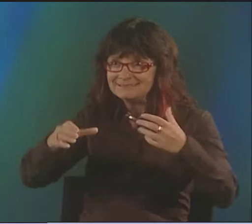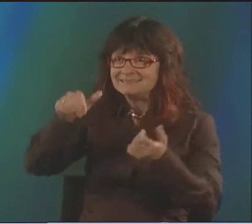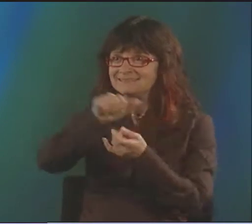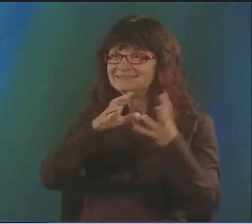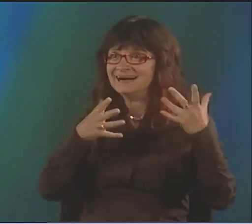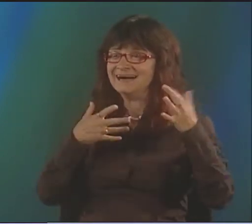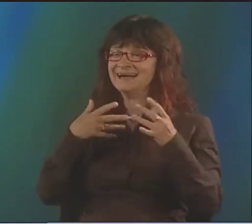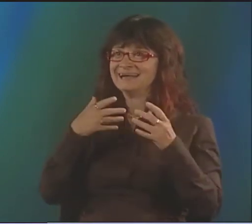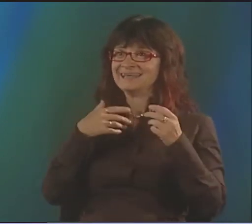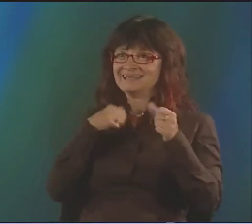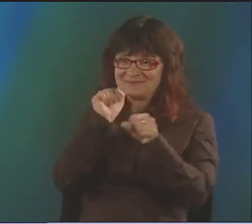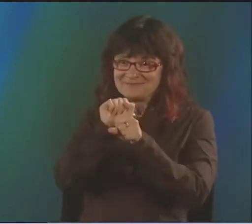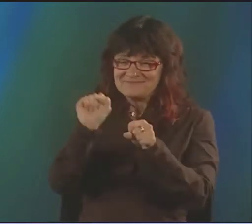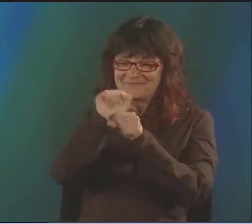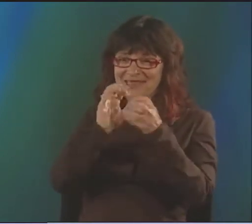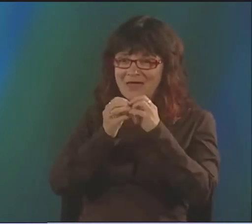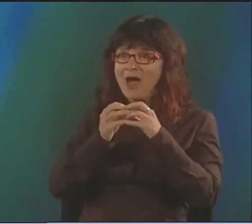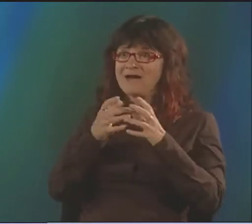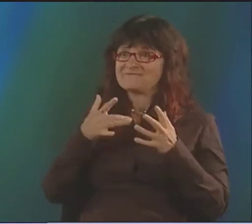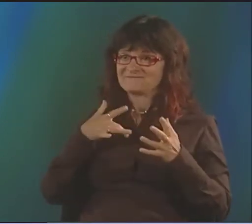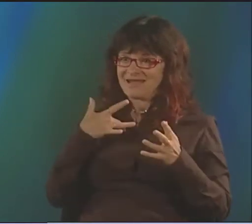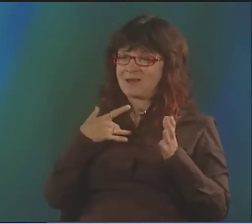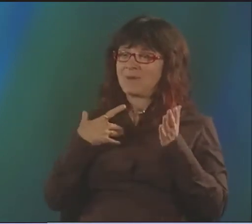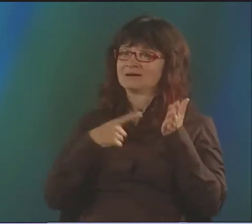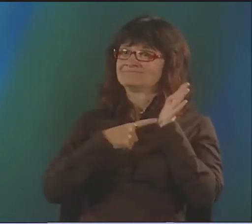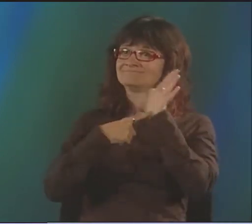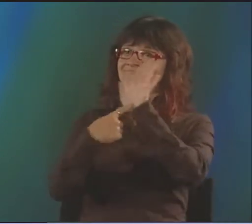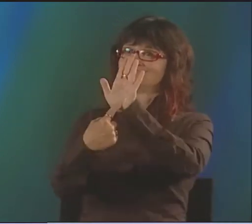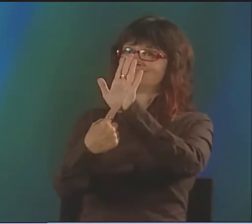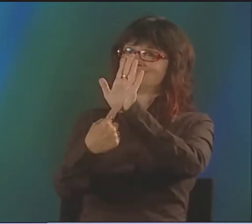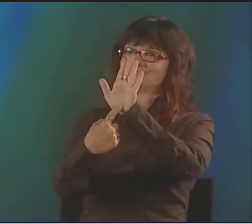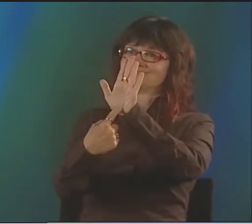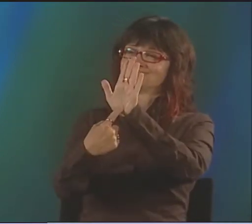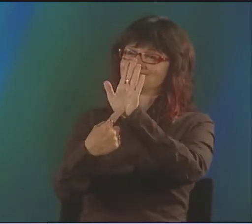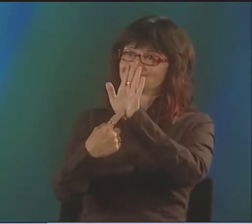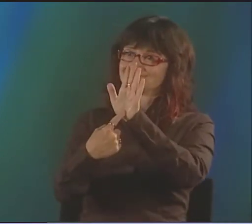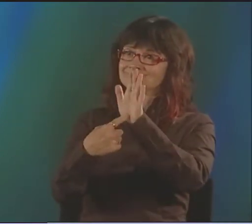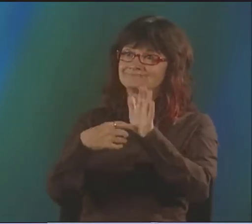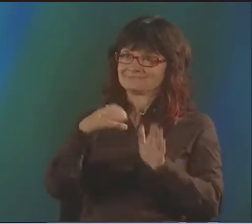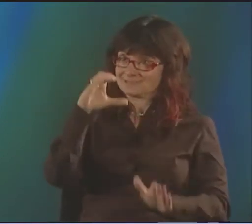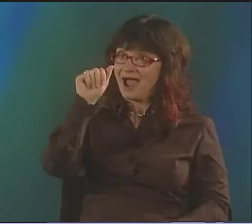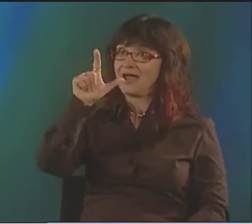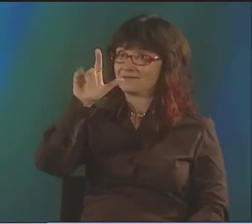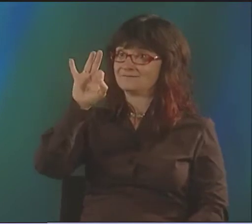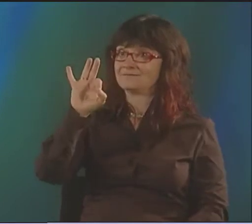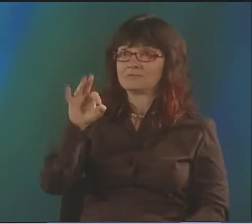FINGERSPELL THAT WORD OVER AND OVER AGAIN, AND THAT'S HOW I CAME UP WITH THE DIFFERENT ELEMENTS OF THAT PARTICULAR POEM,